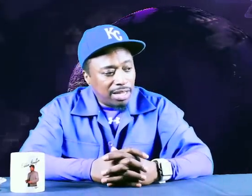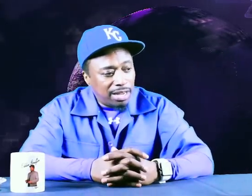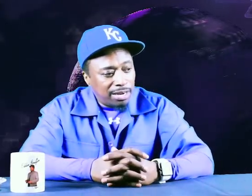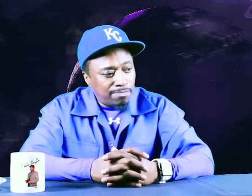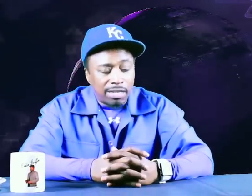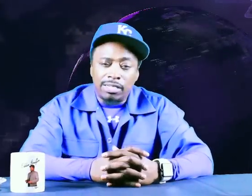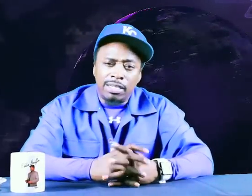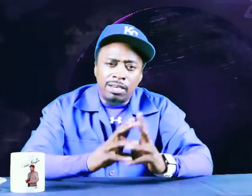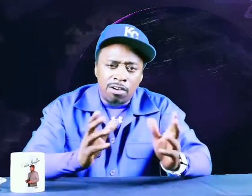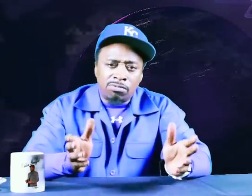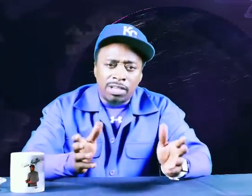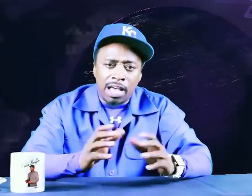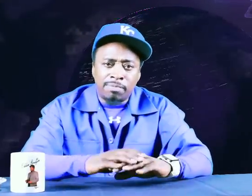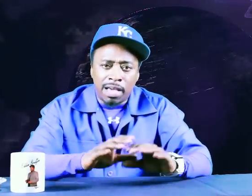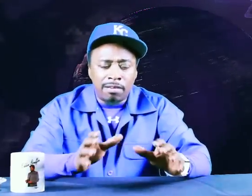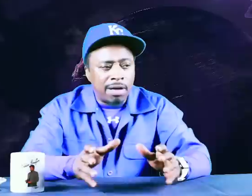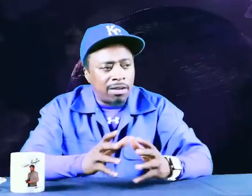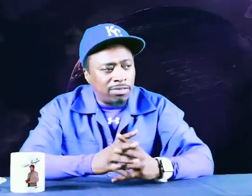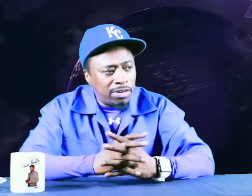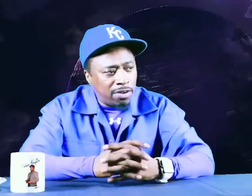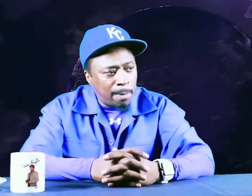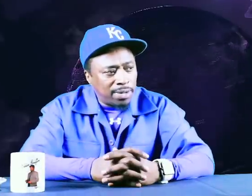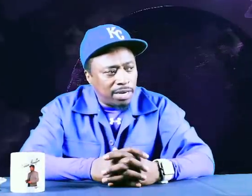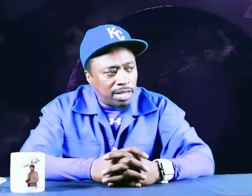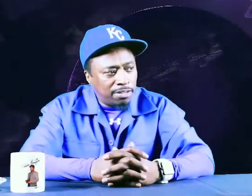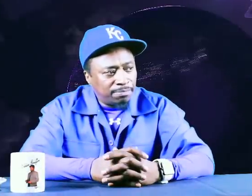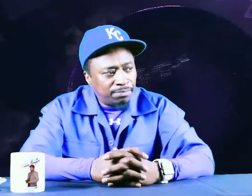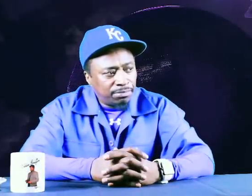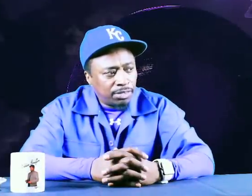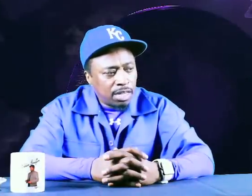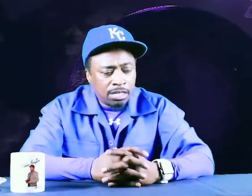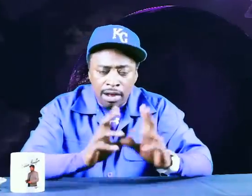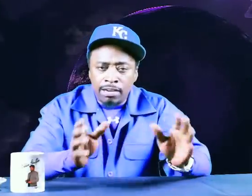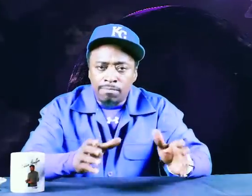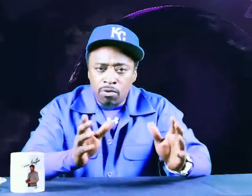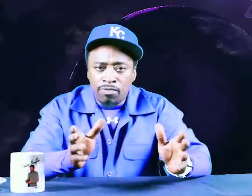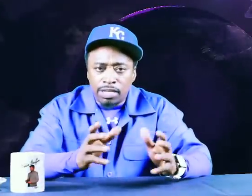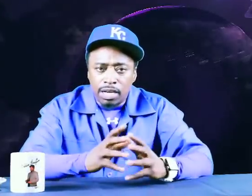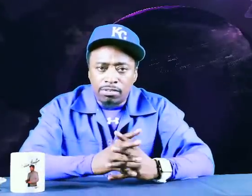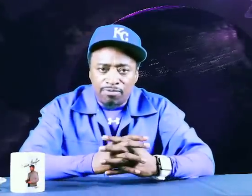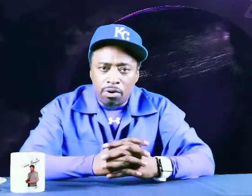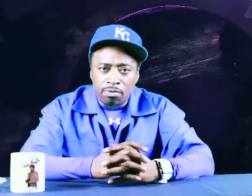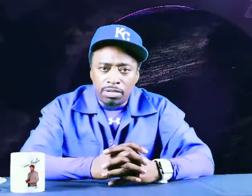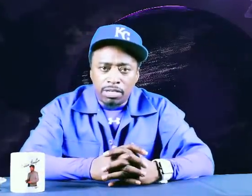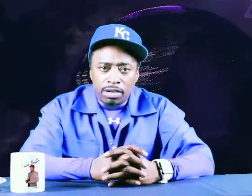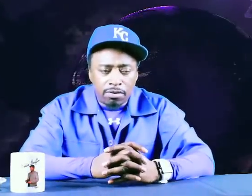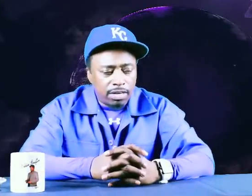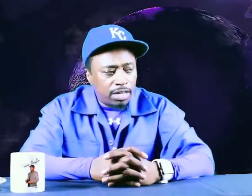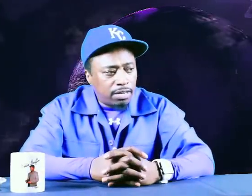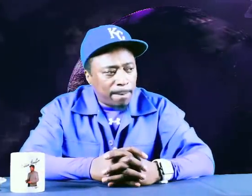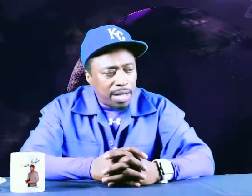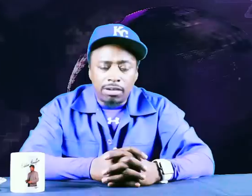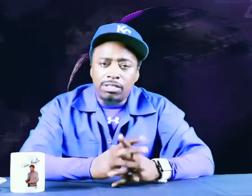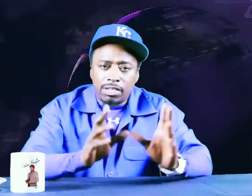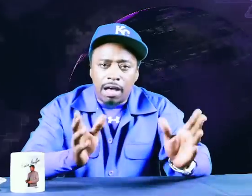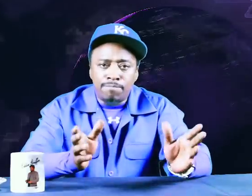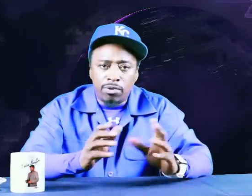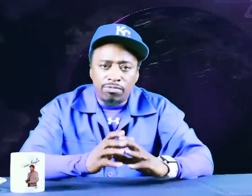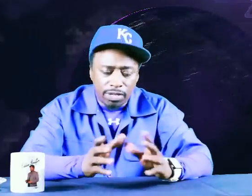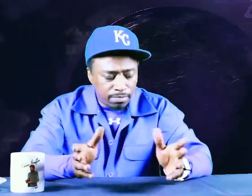The brother did long time, came out, and um, tried to move his country forward and you